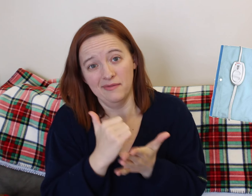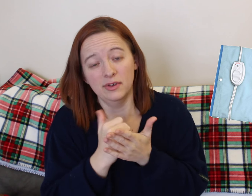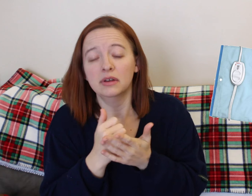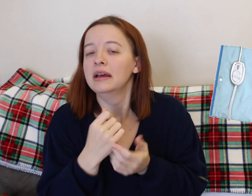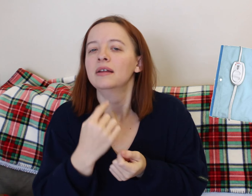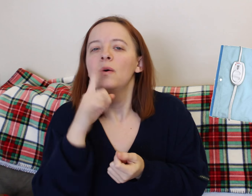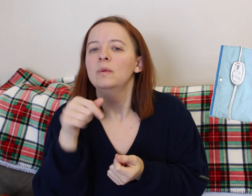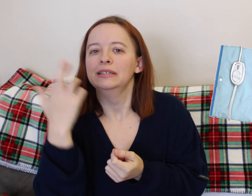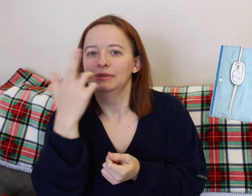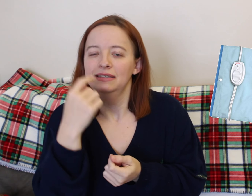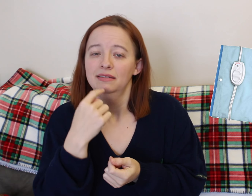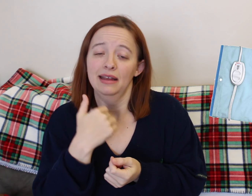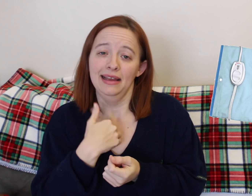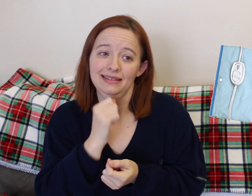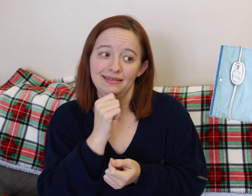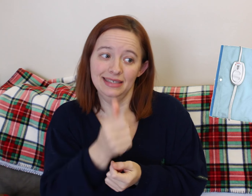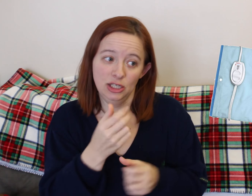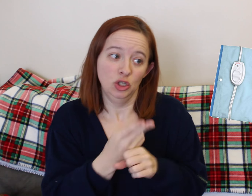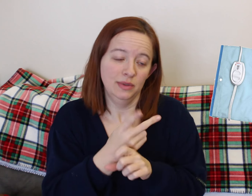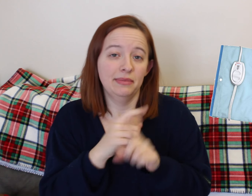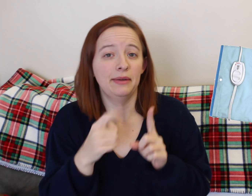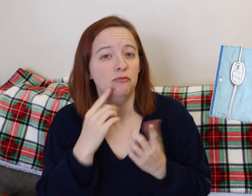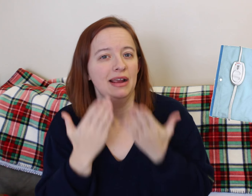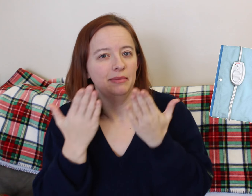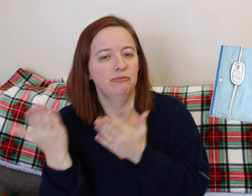Just because, I don't know, I think I forgot about it or something.